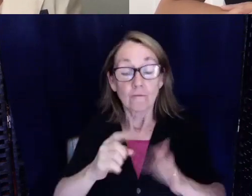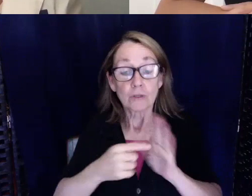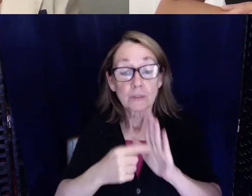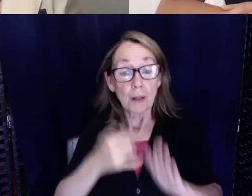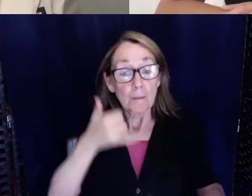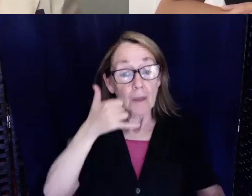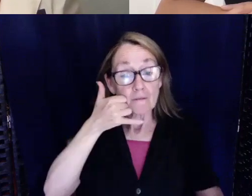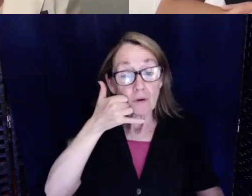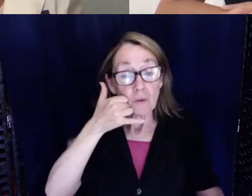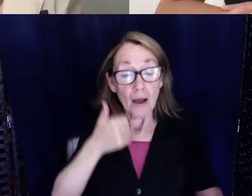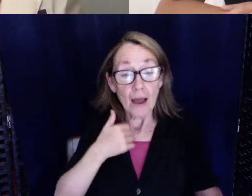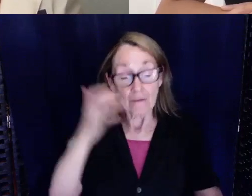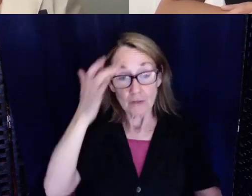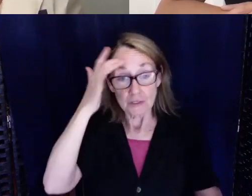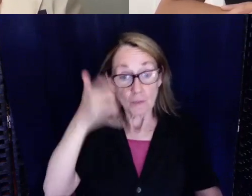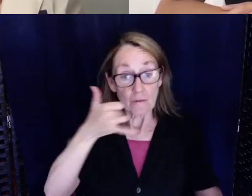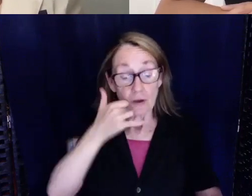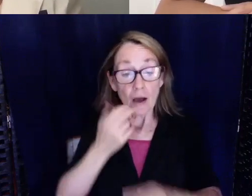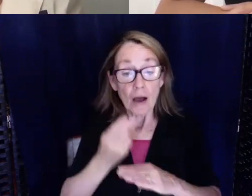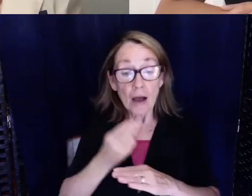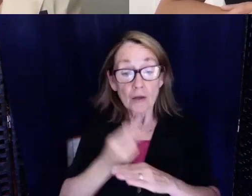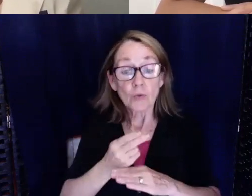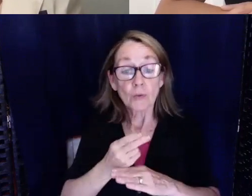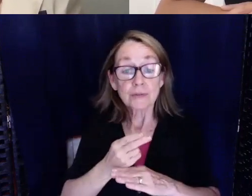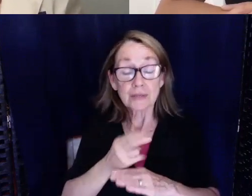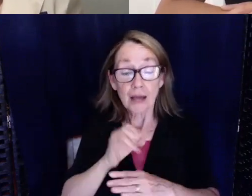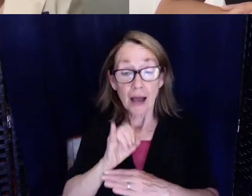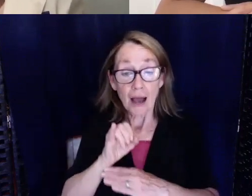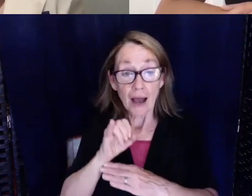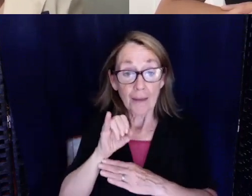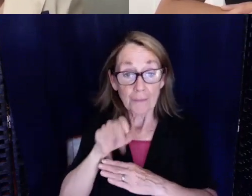I have a smartphone and I use the IP relay app.